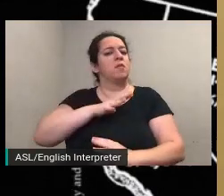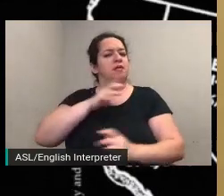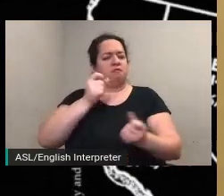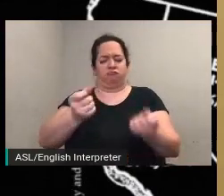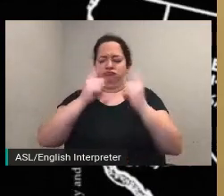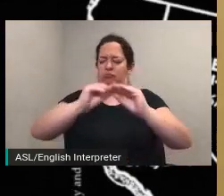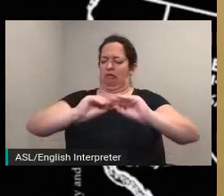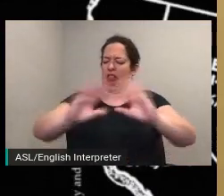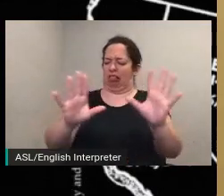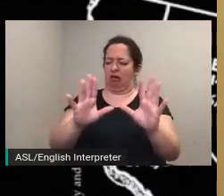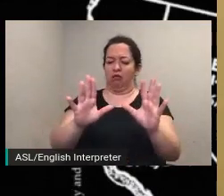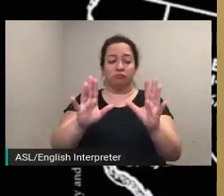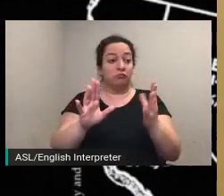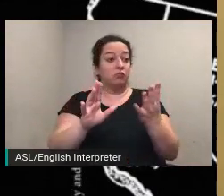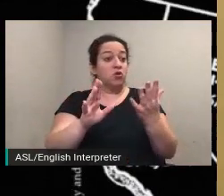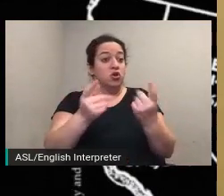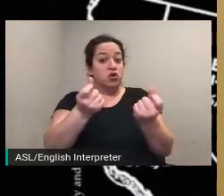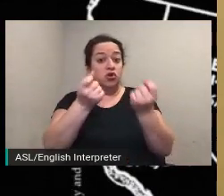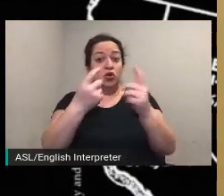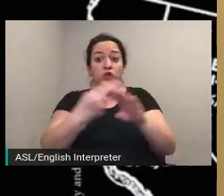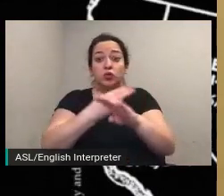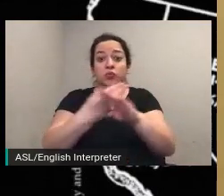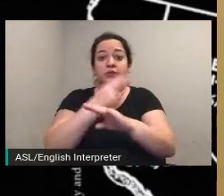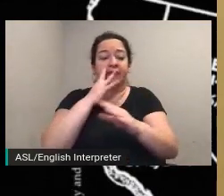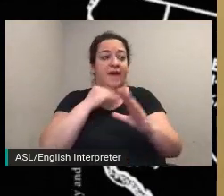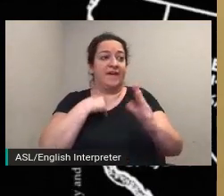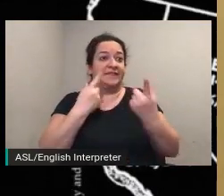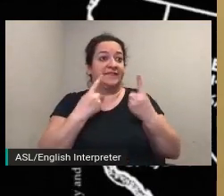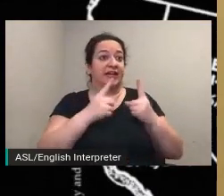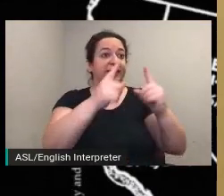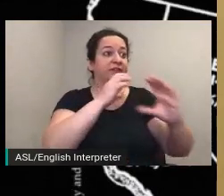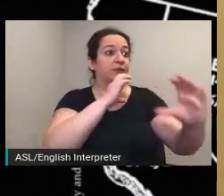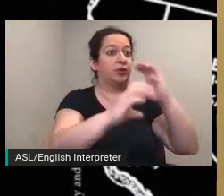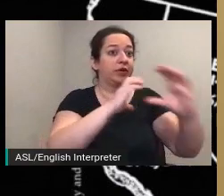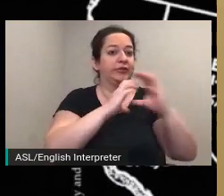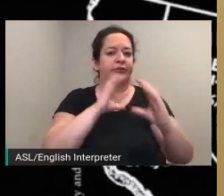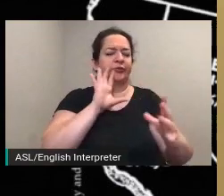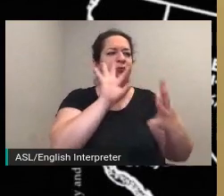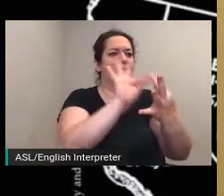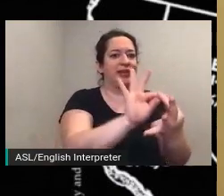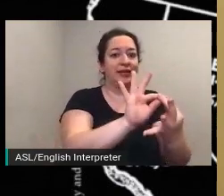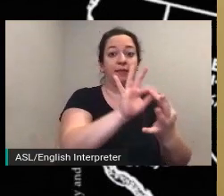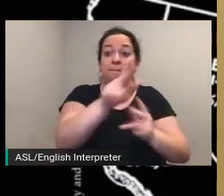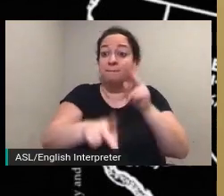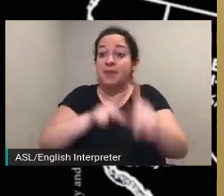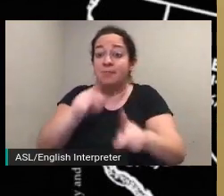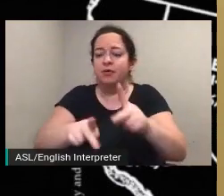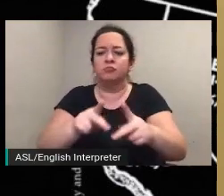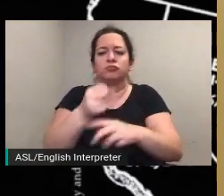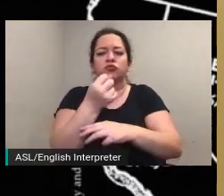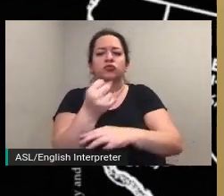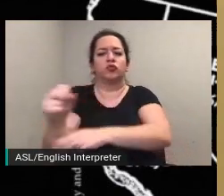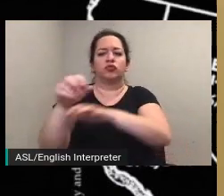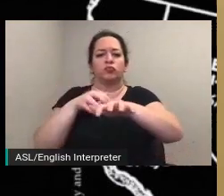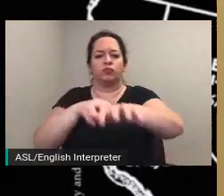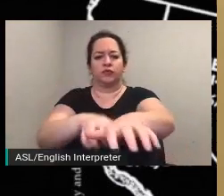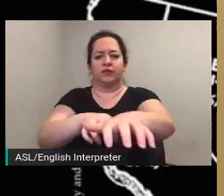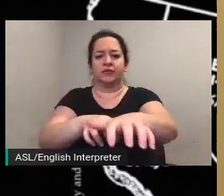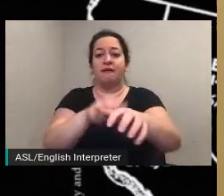and in-person meetings to link people social movements and geography without the social networks and instantaneous